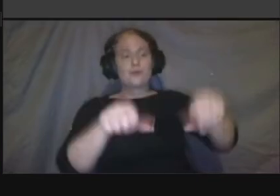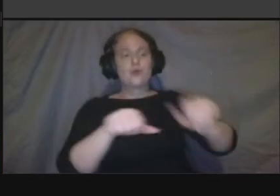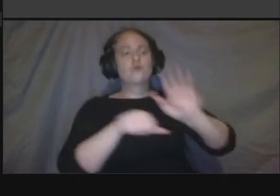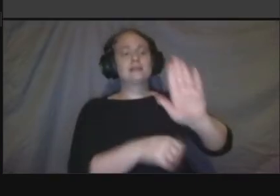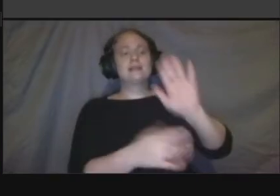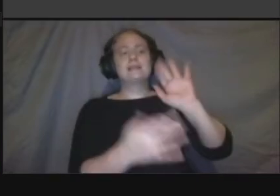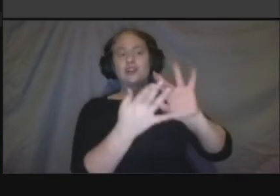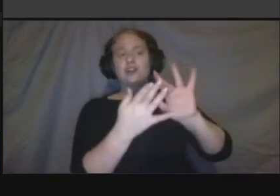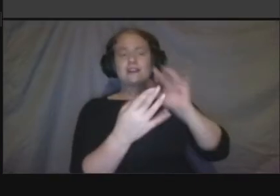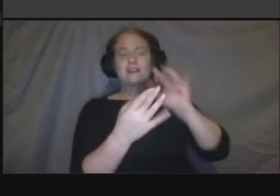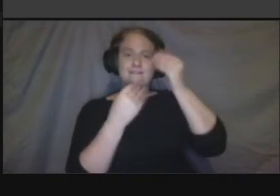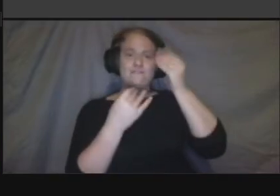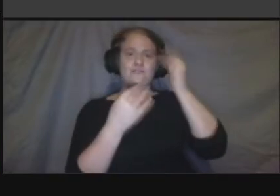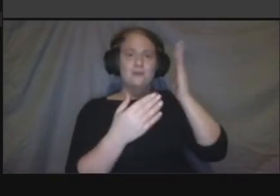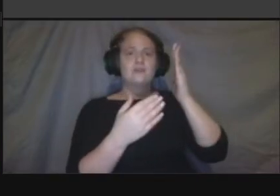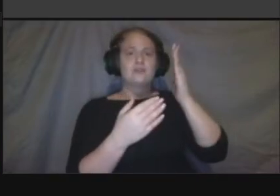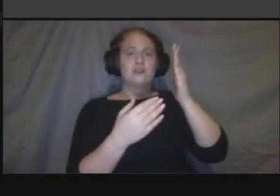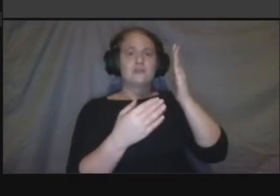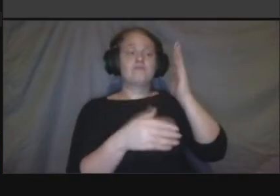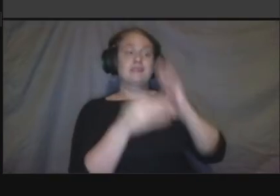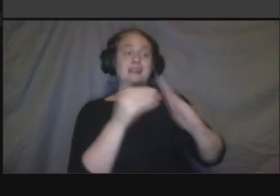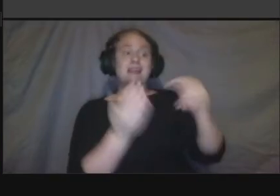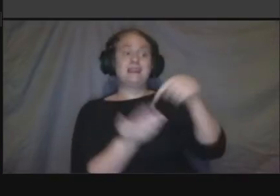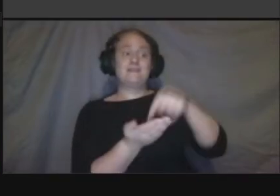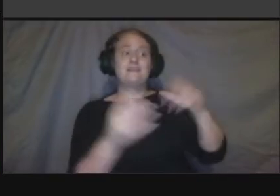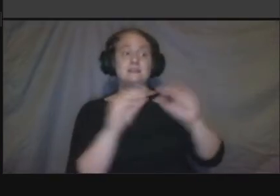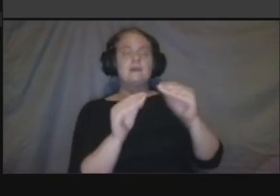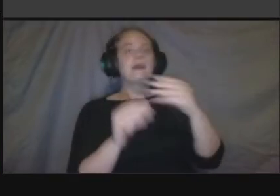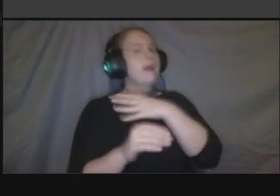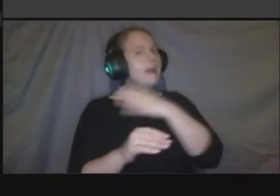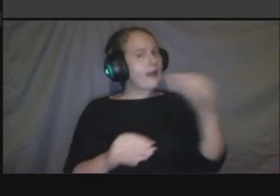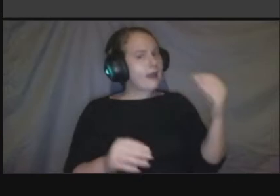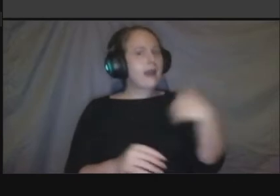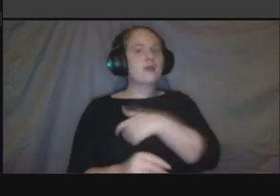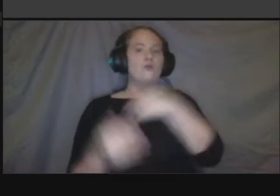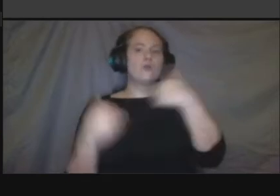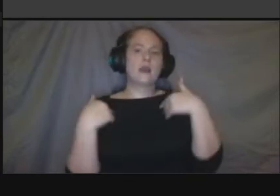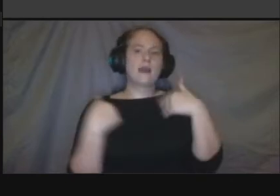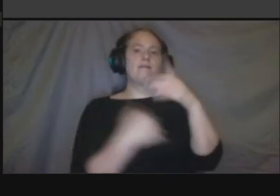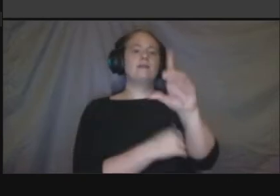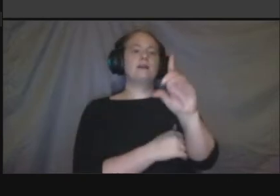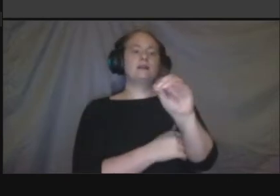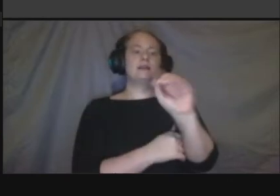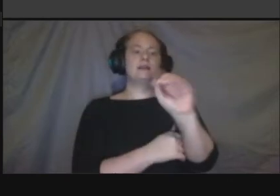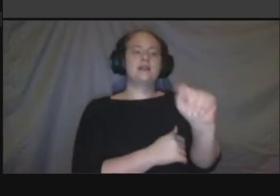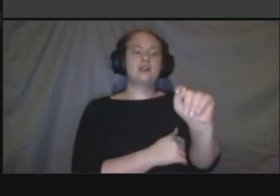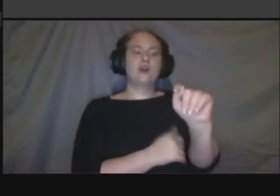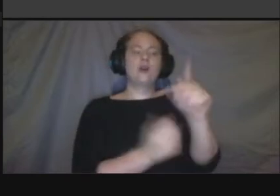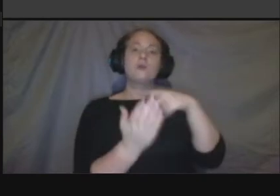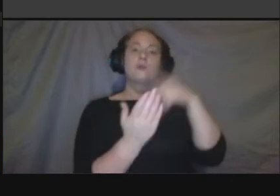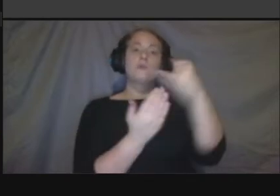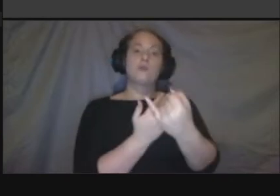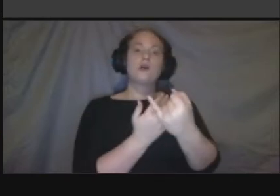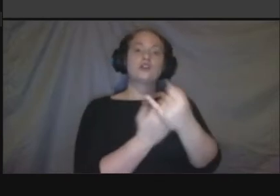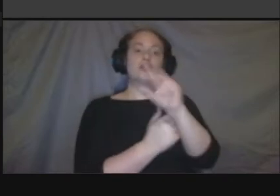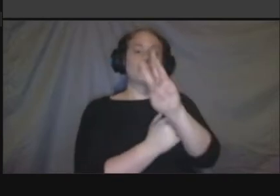uh ddot website for this project as well so we welcome your thoughts and comments yes so